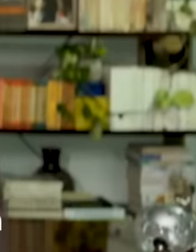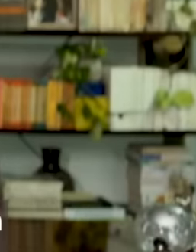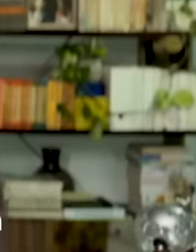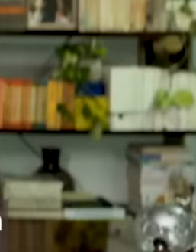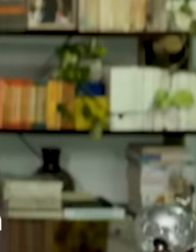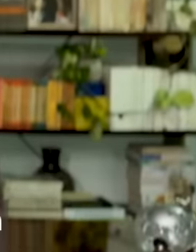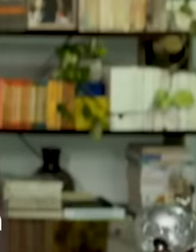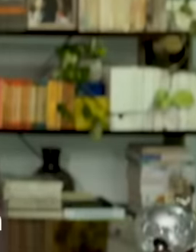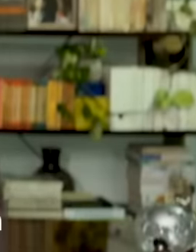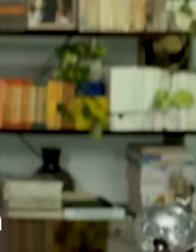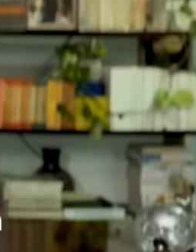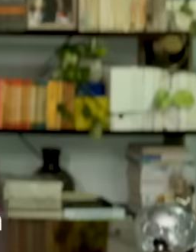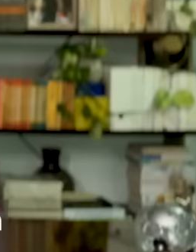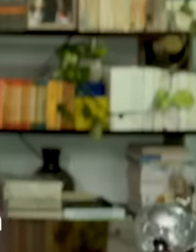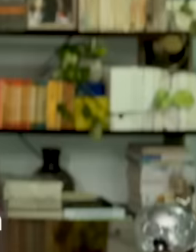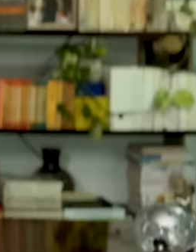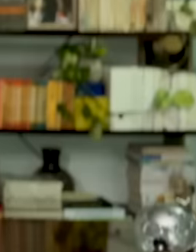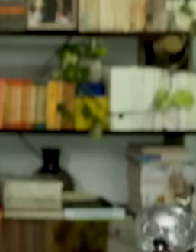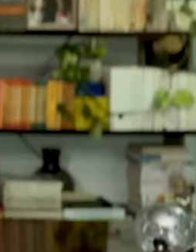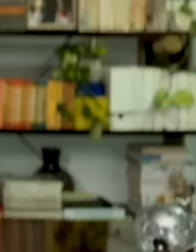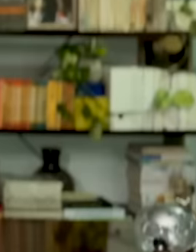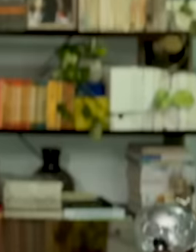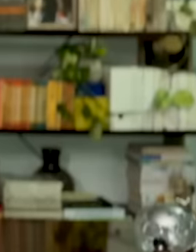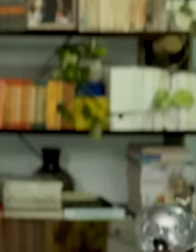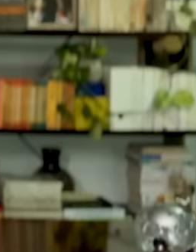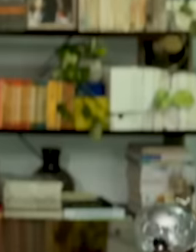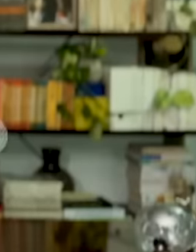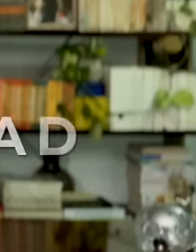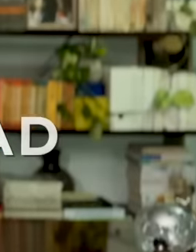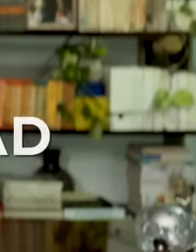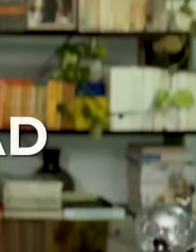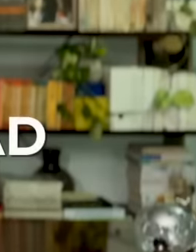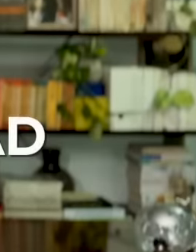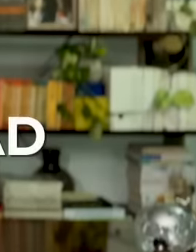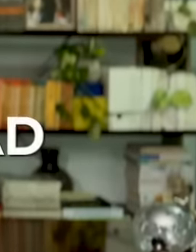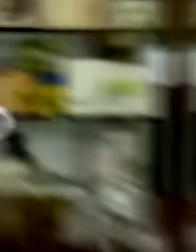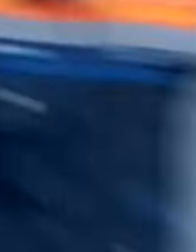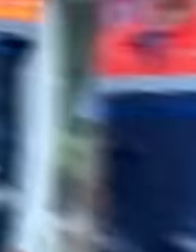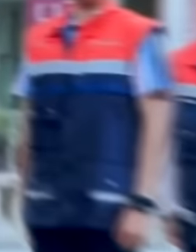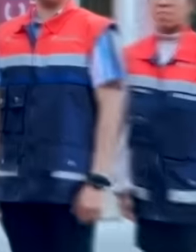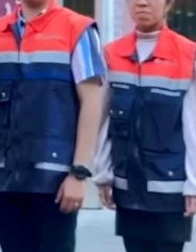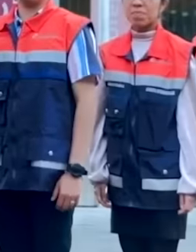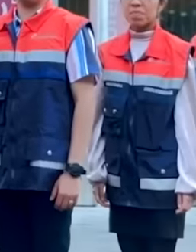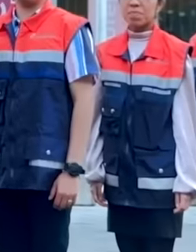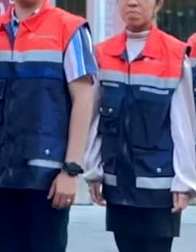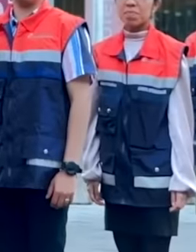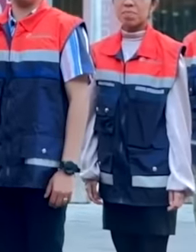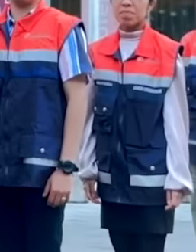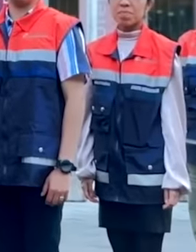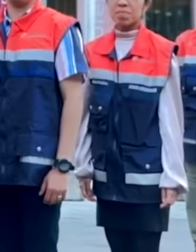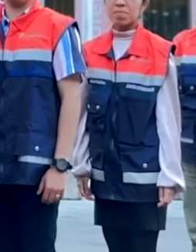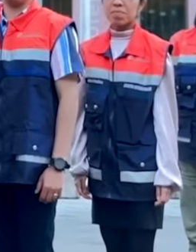that only safe, effective and quality medicines reach us. At Cofepris we are